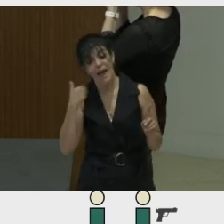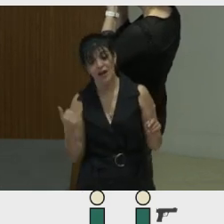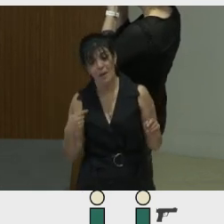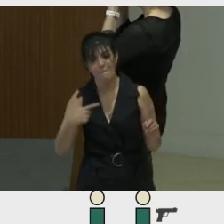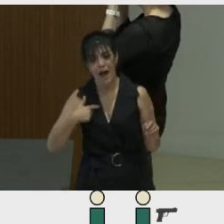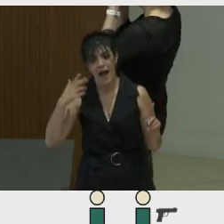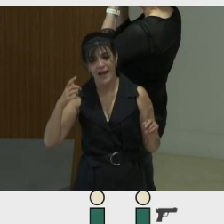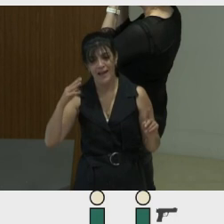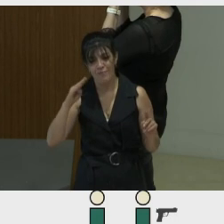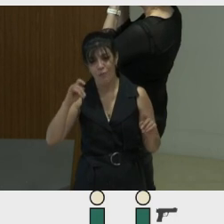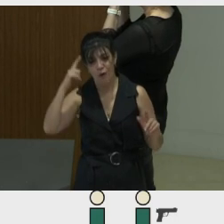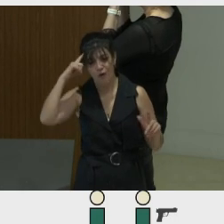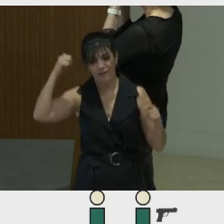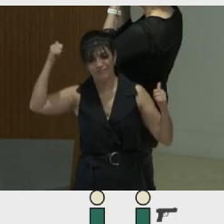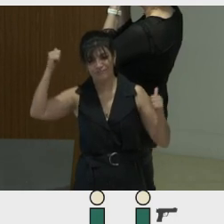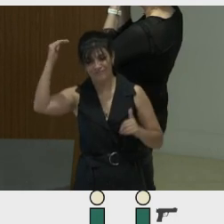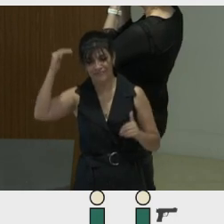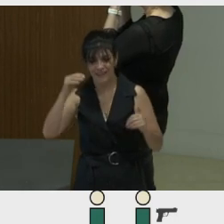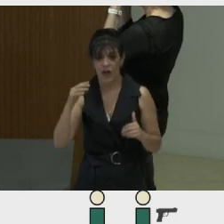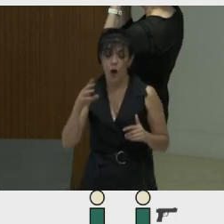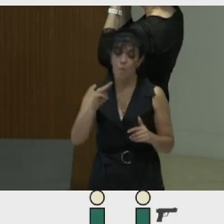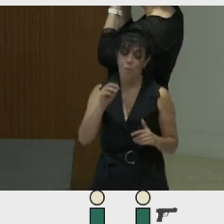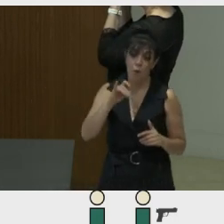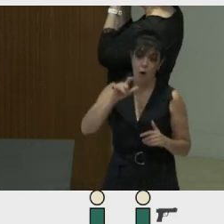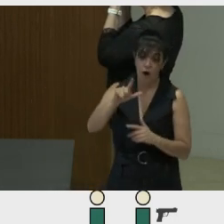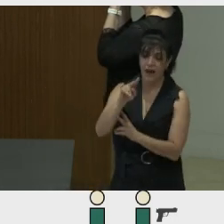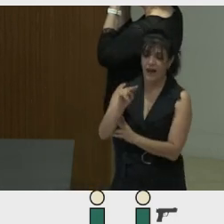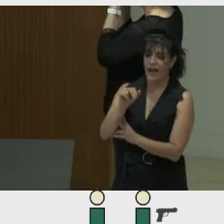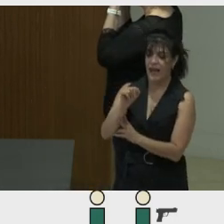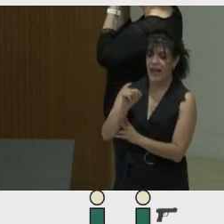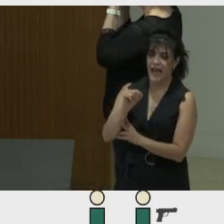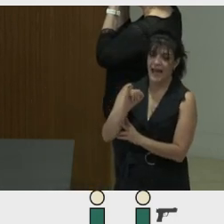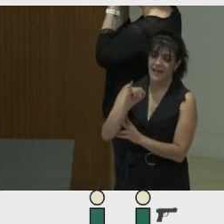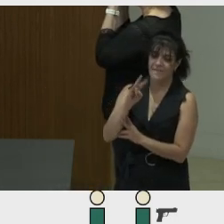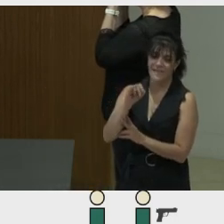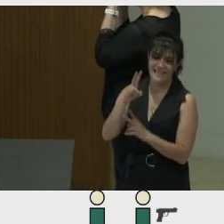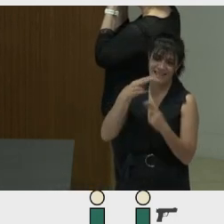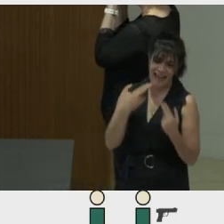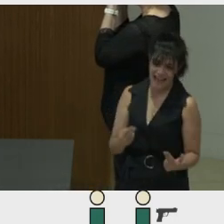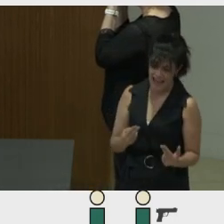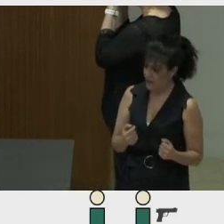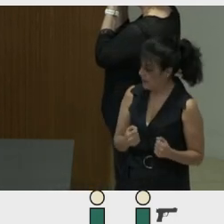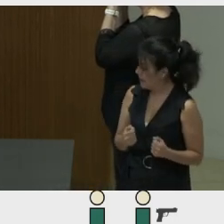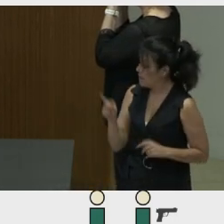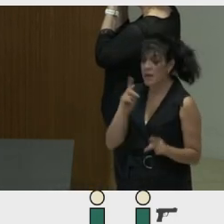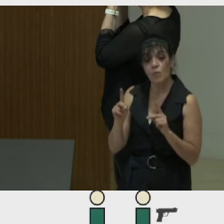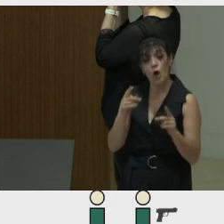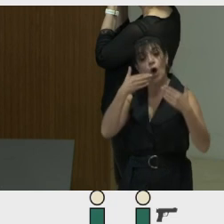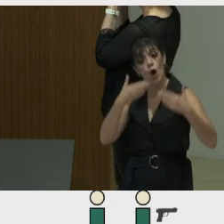The sense of moral naivete is when one's own people are considered to be inherently good and deserve